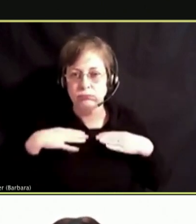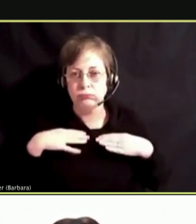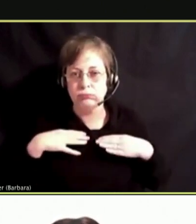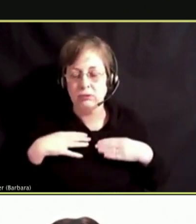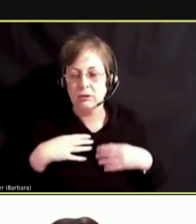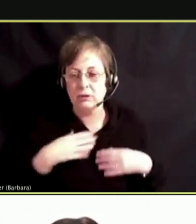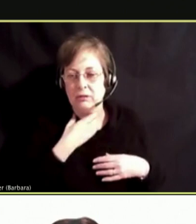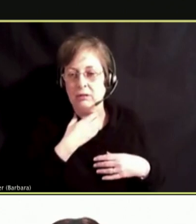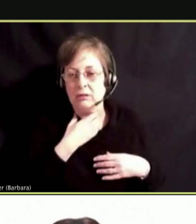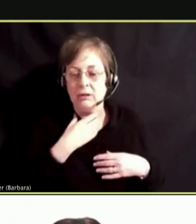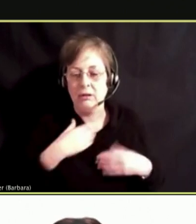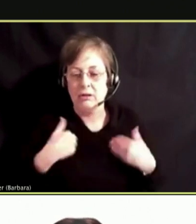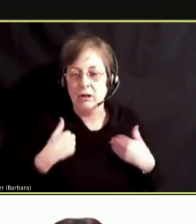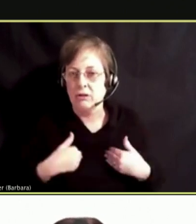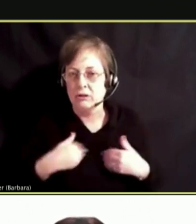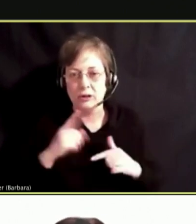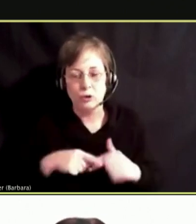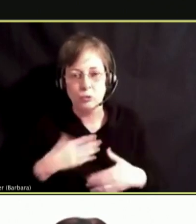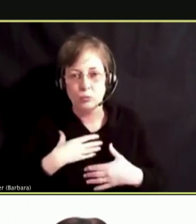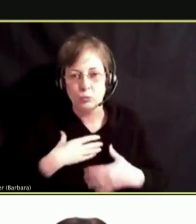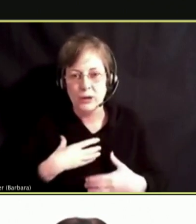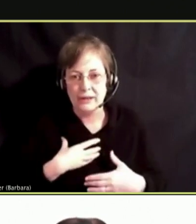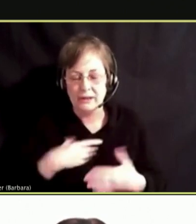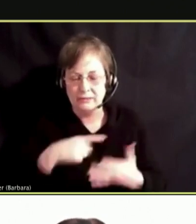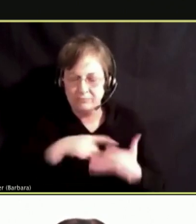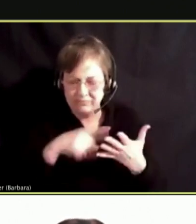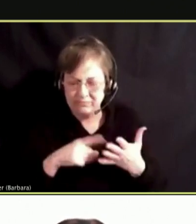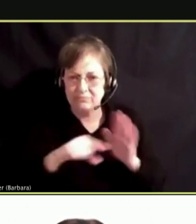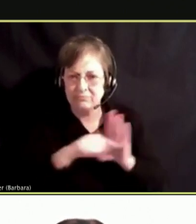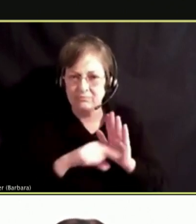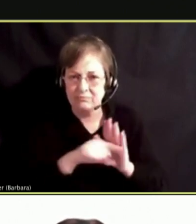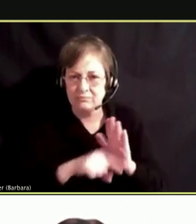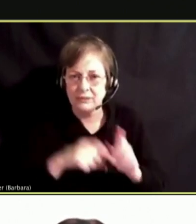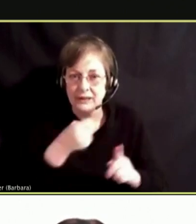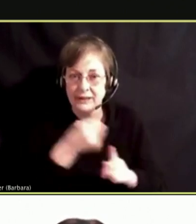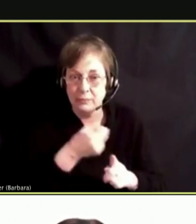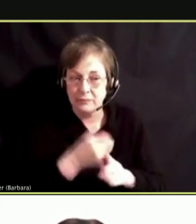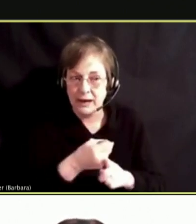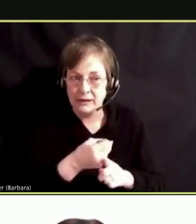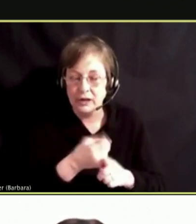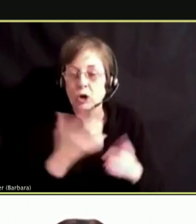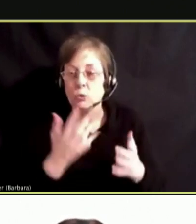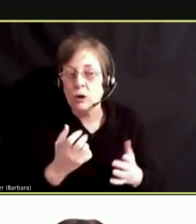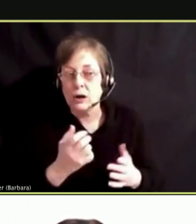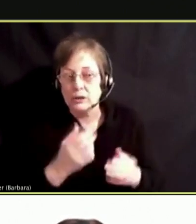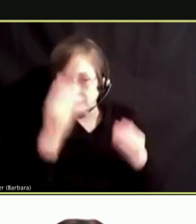UNTIL ALL THESE IMPACTS WE REALLY WANT TO MAKE SURE OUR STUDENTS AND FAMILY ARE AWARE